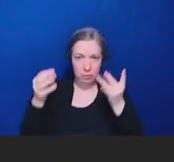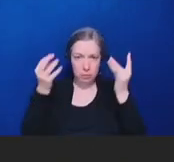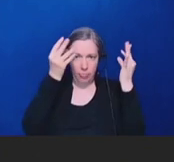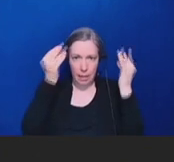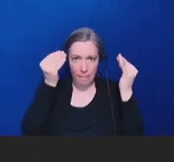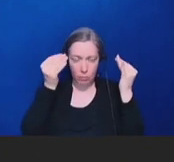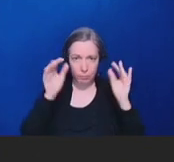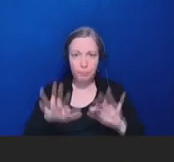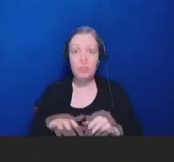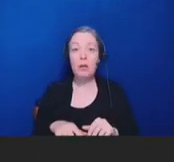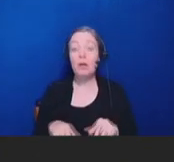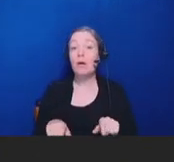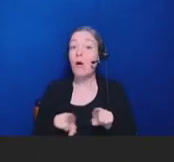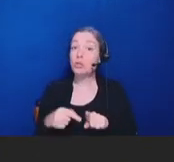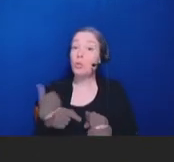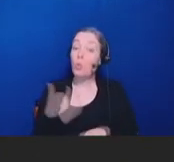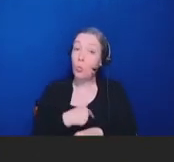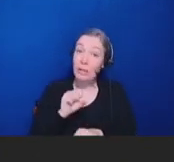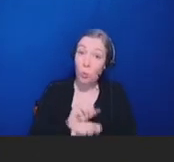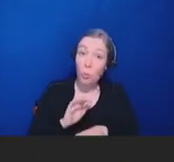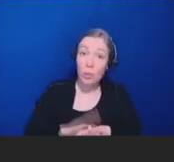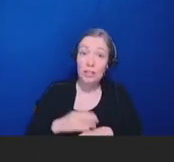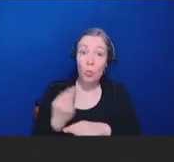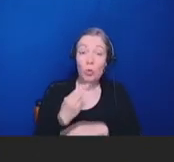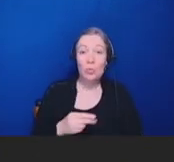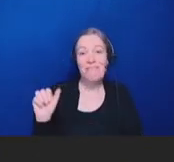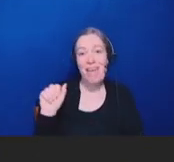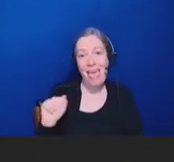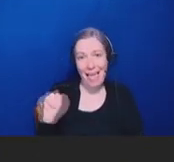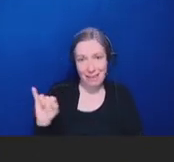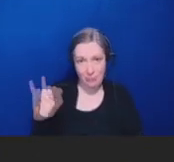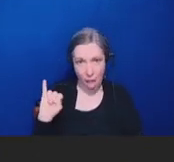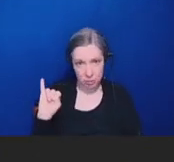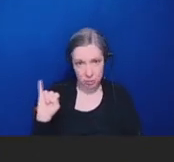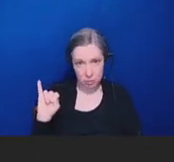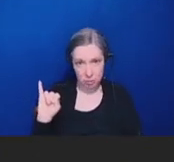of the use of AI in large language models in the production and promulgation of misinformation.